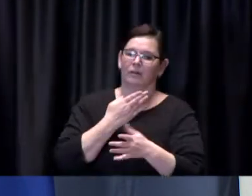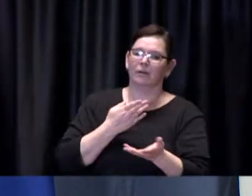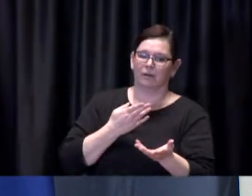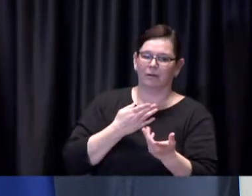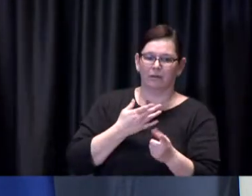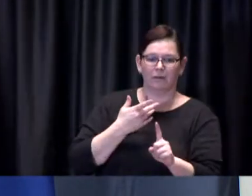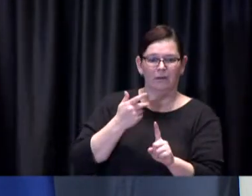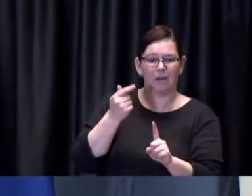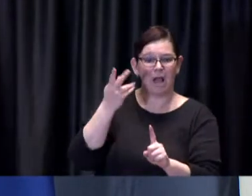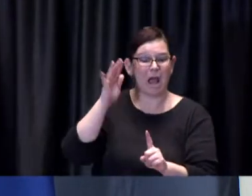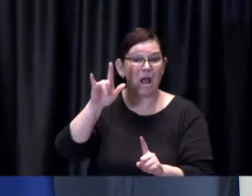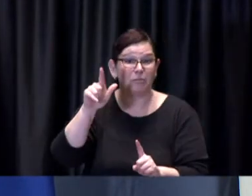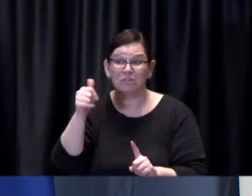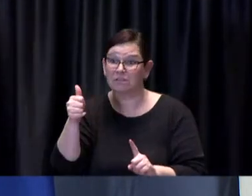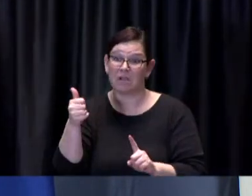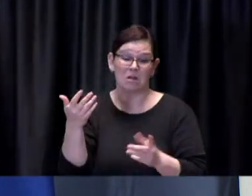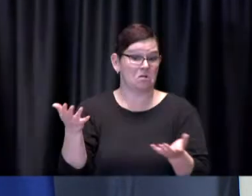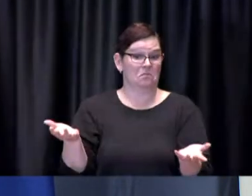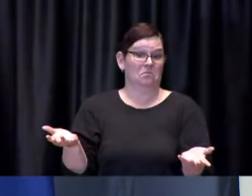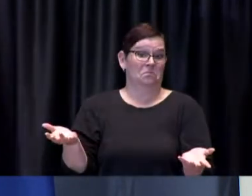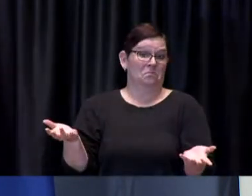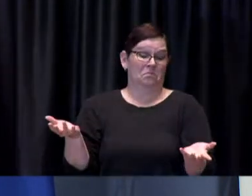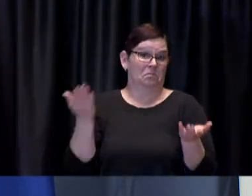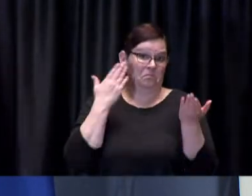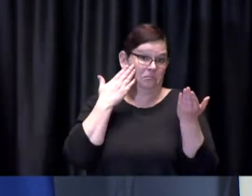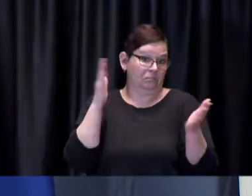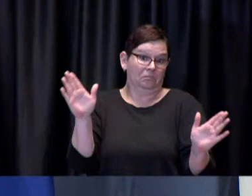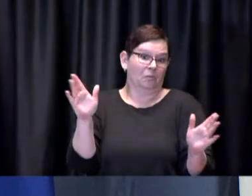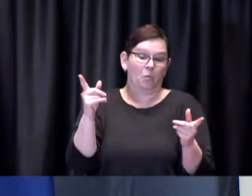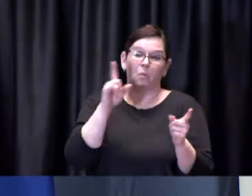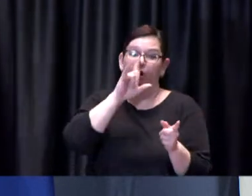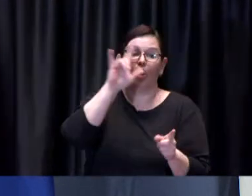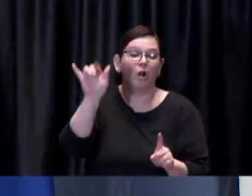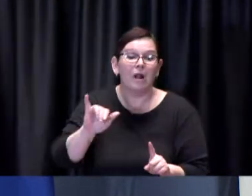like that and a host of others uh when we get closer to that date and that's all I'm saying.